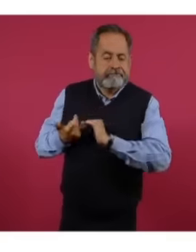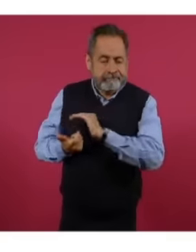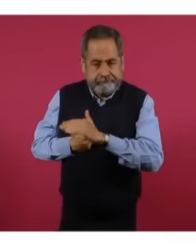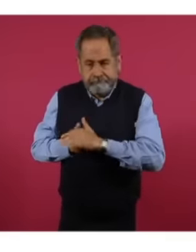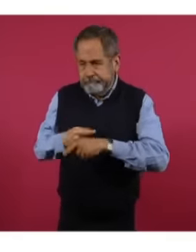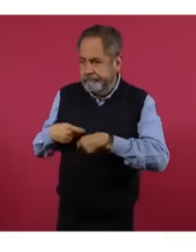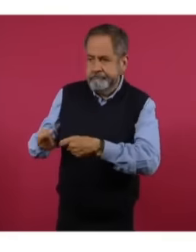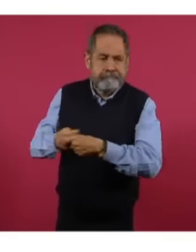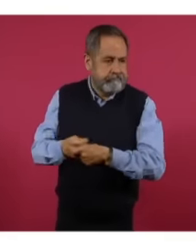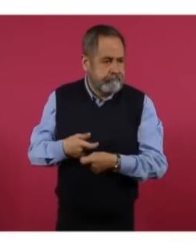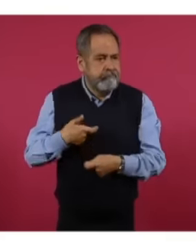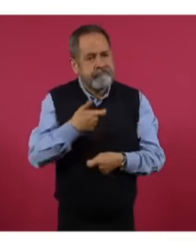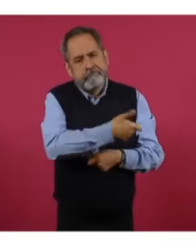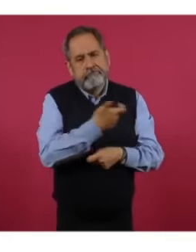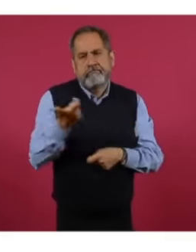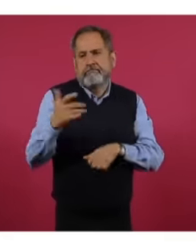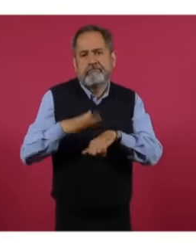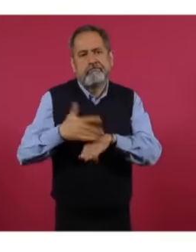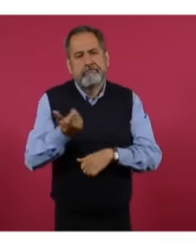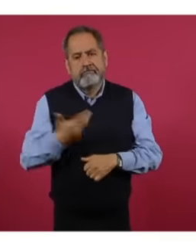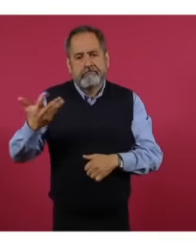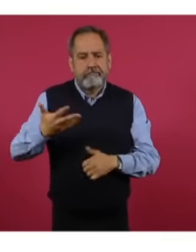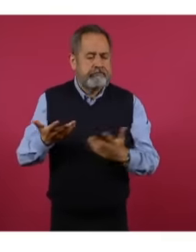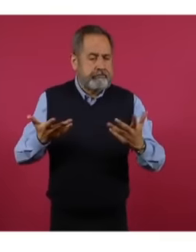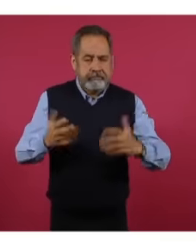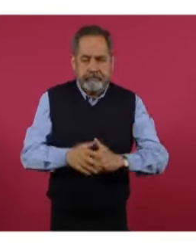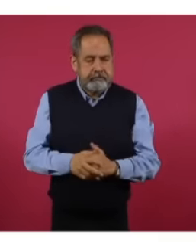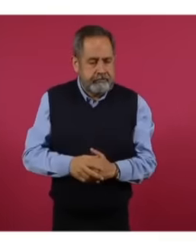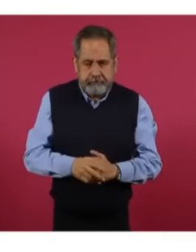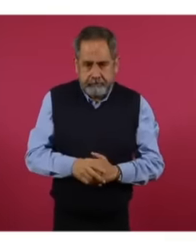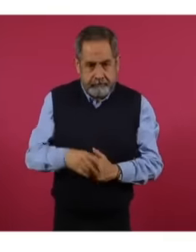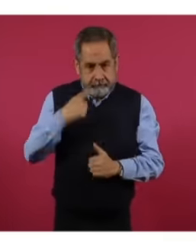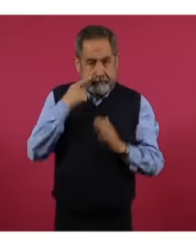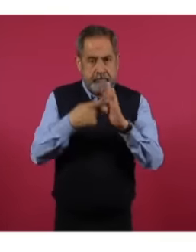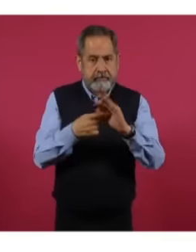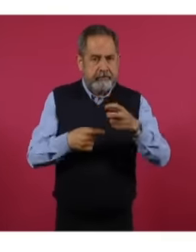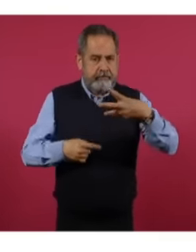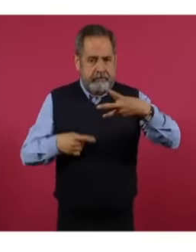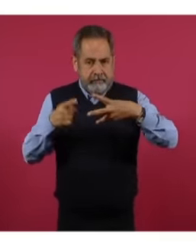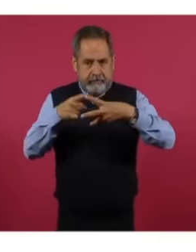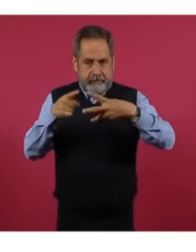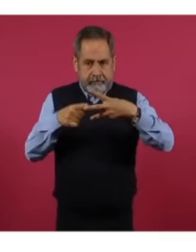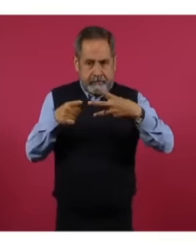profit limits. Below I am going to share the first three actions that We undertook